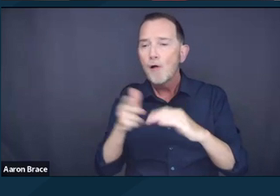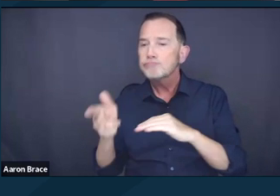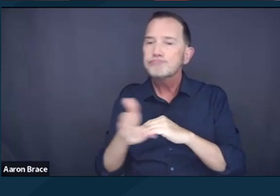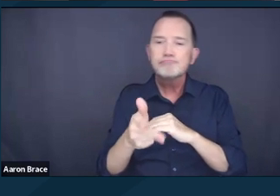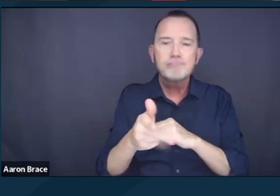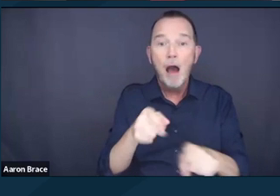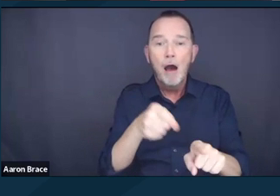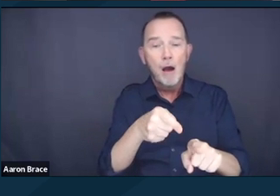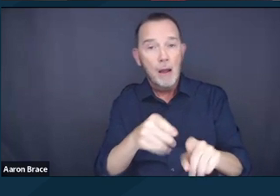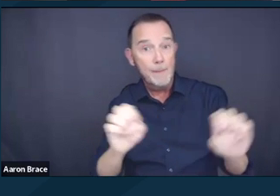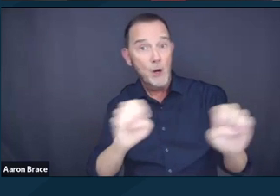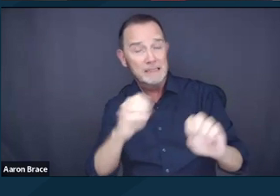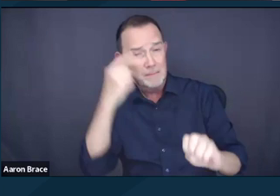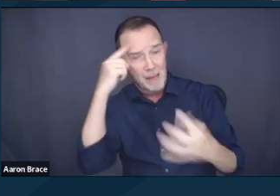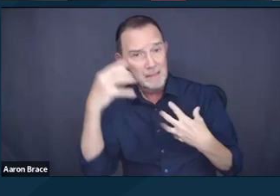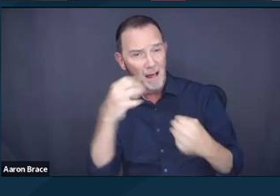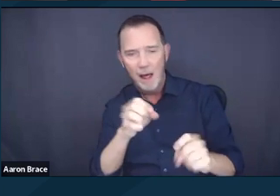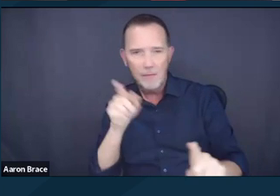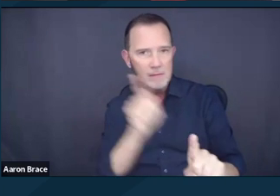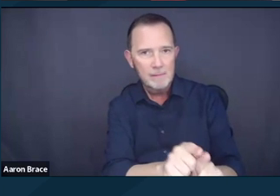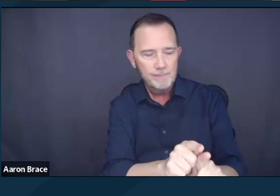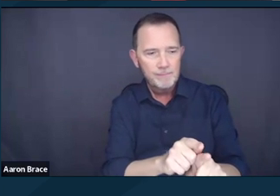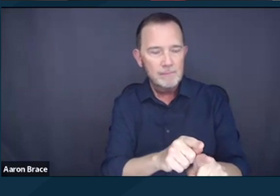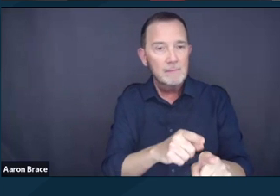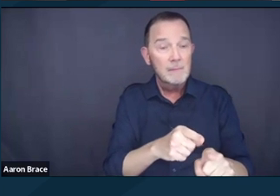can decrease inpatient hospitalization costs